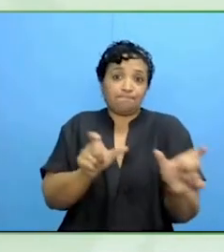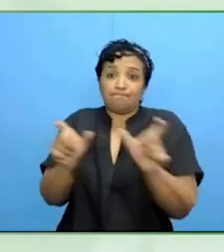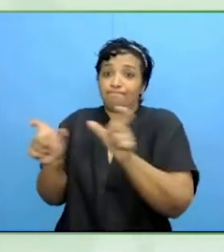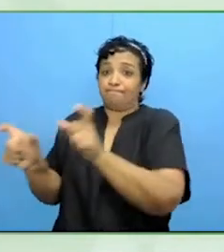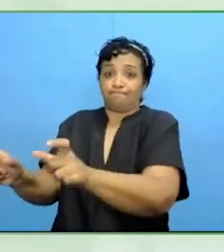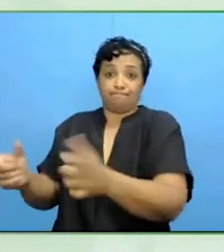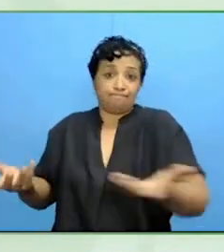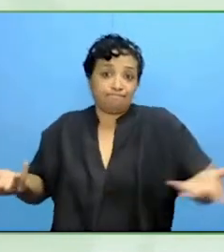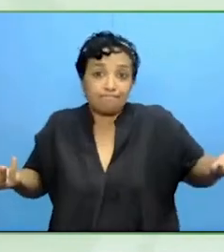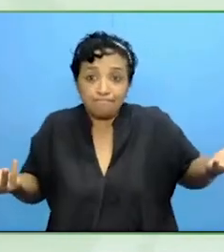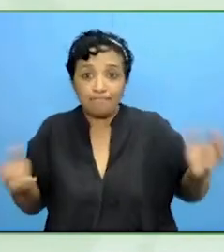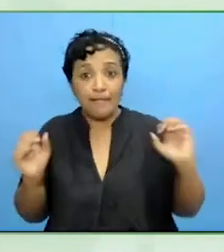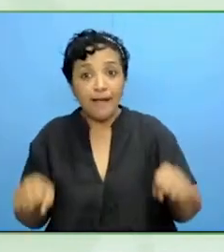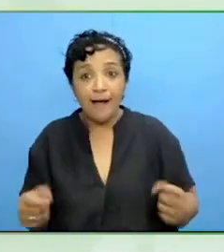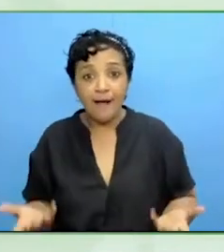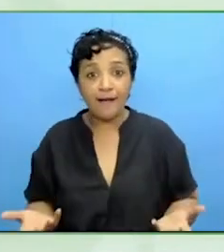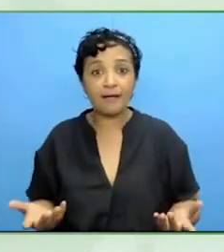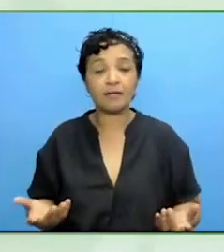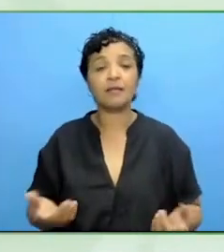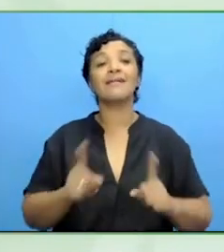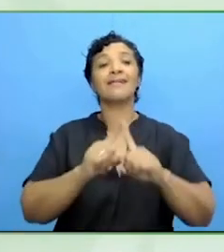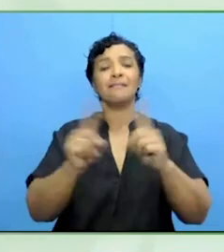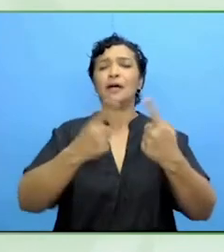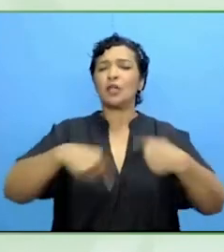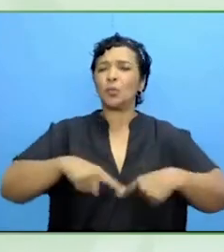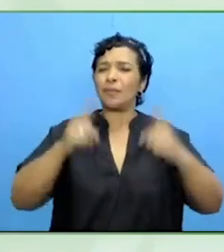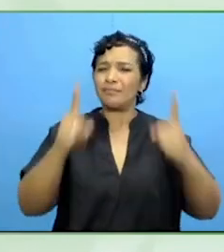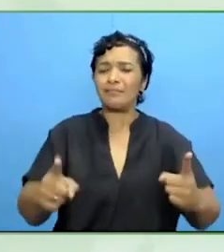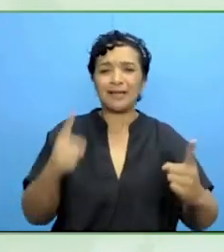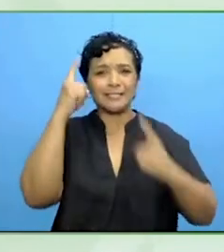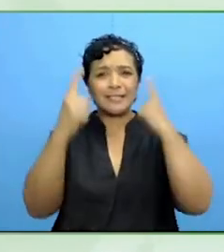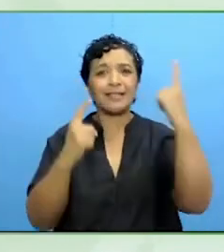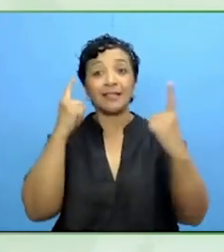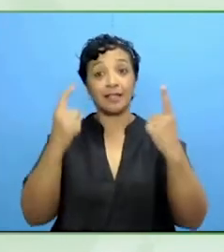We really have to look at where we are in society today and what the